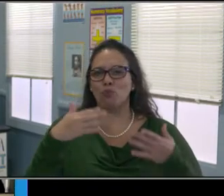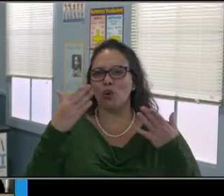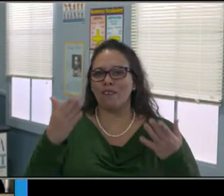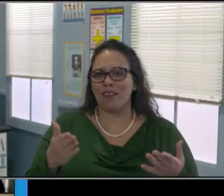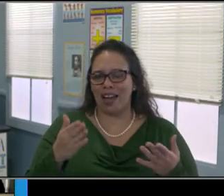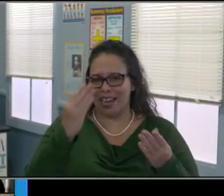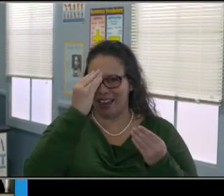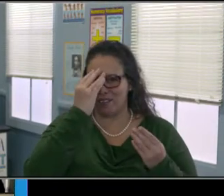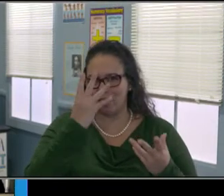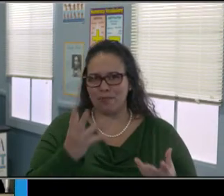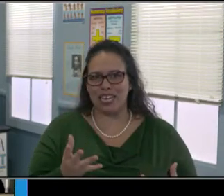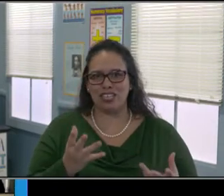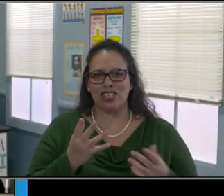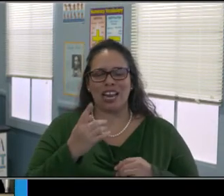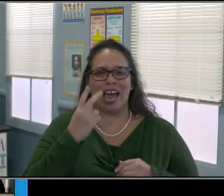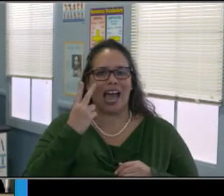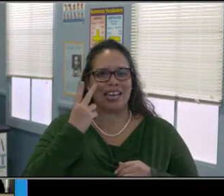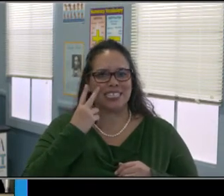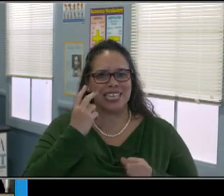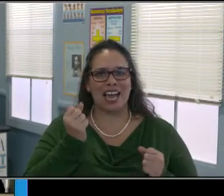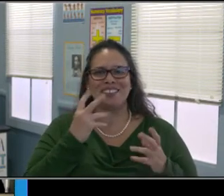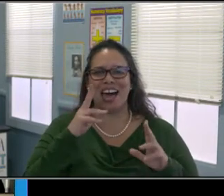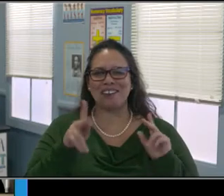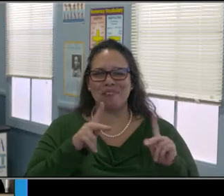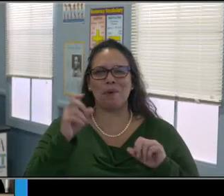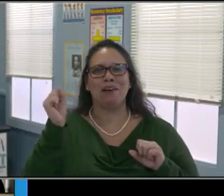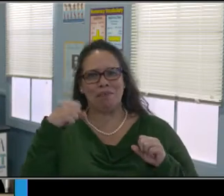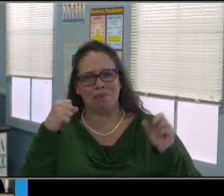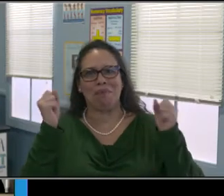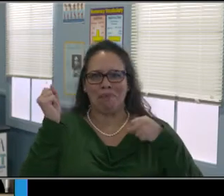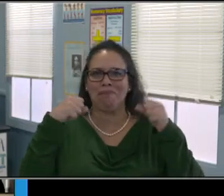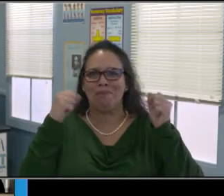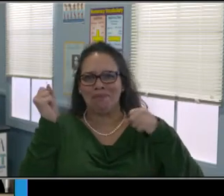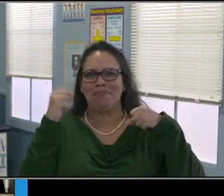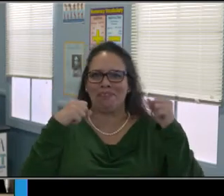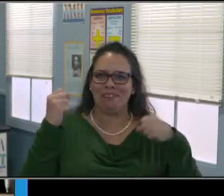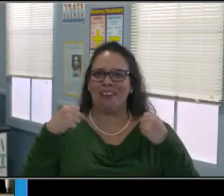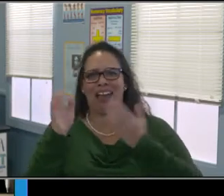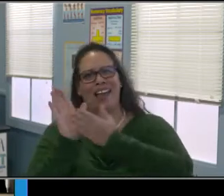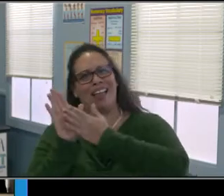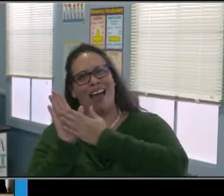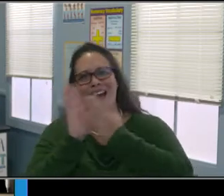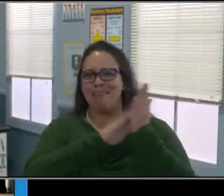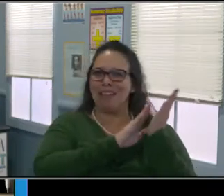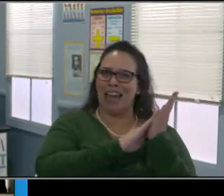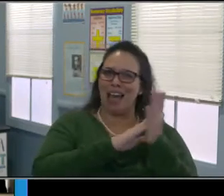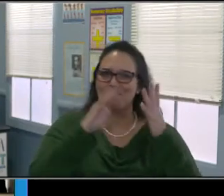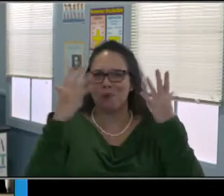what we need to know. She's coming to us from the Stramski Children's Developmental Center